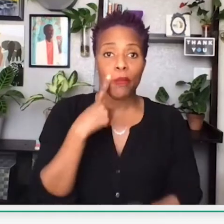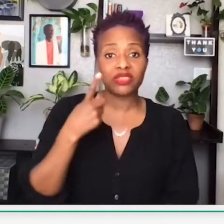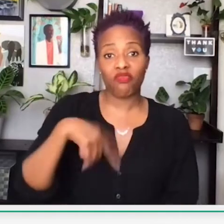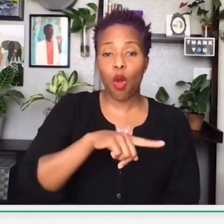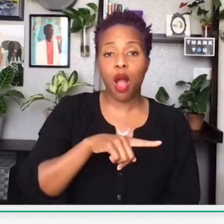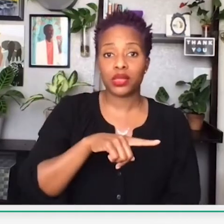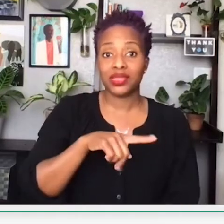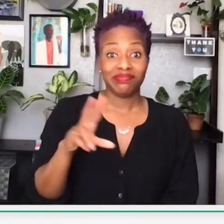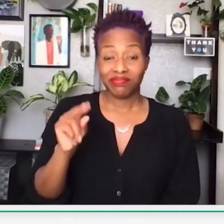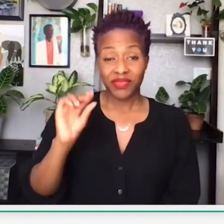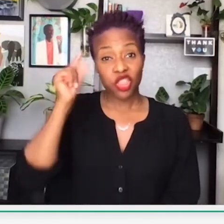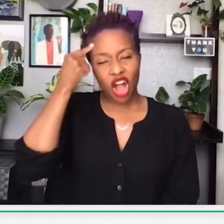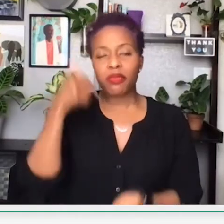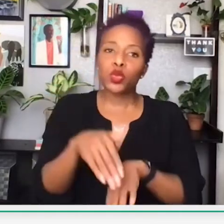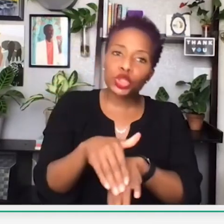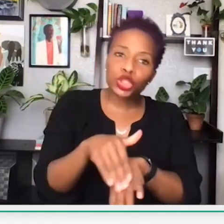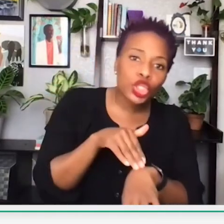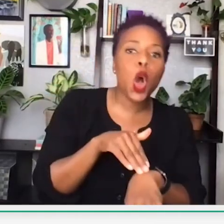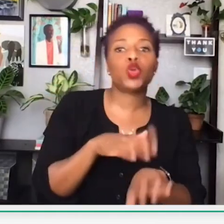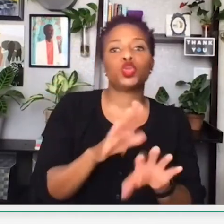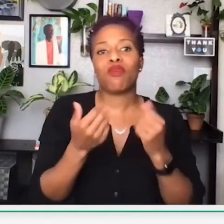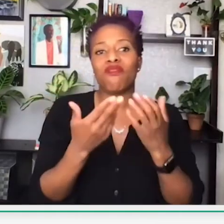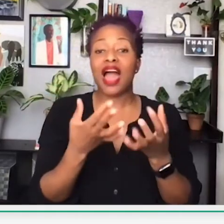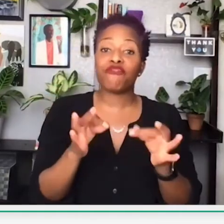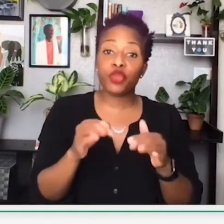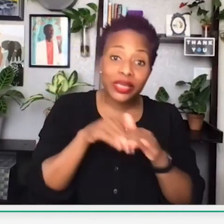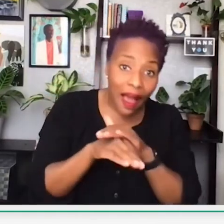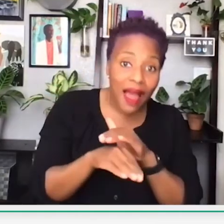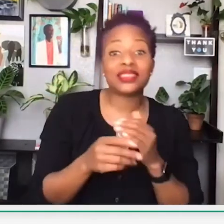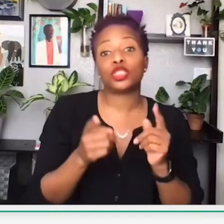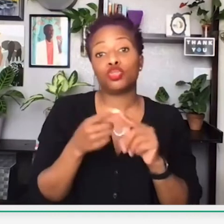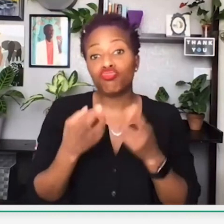They were not treated well. They were tired of leaning on the government